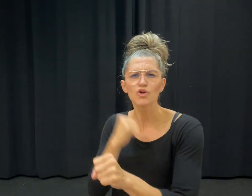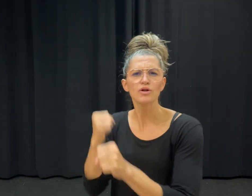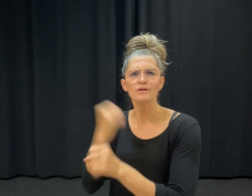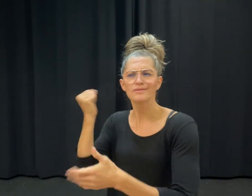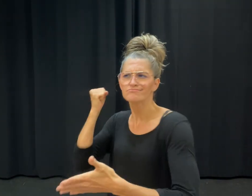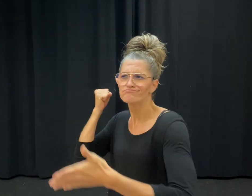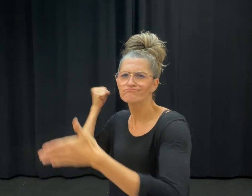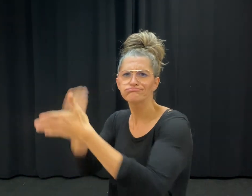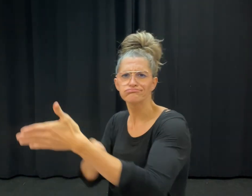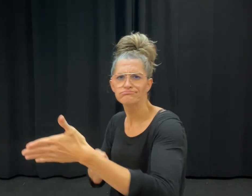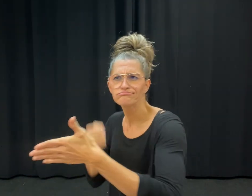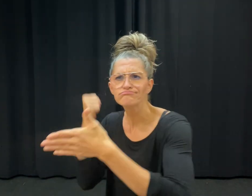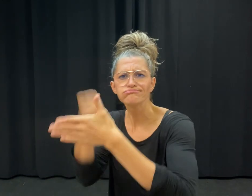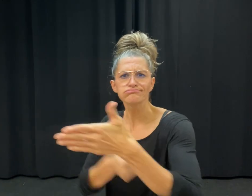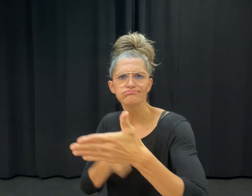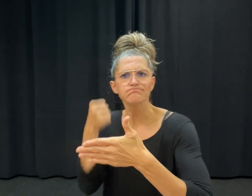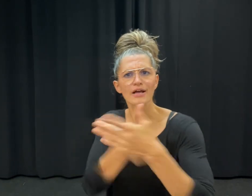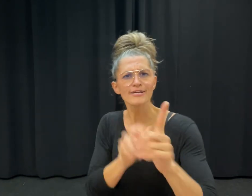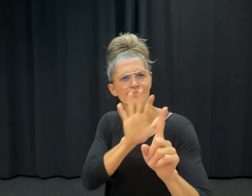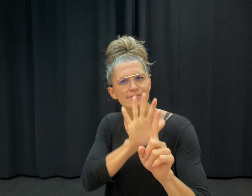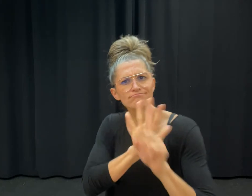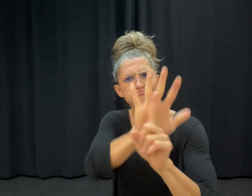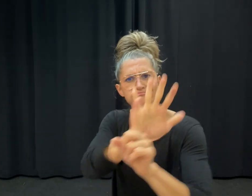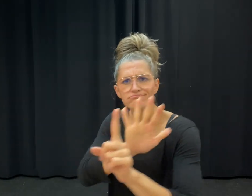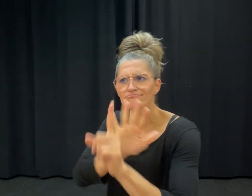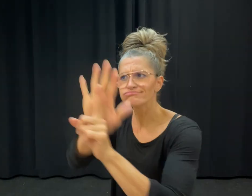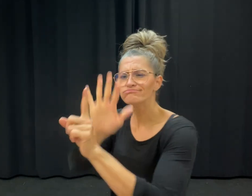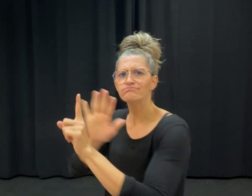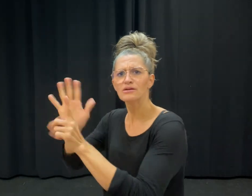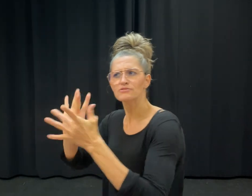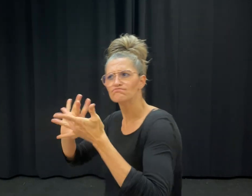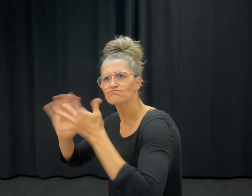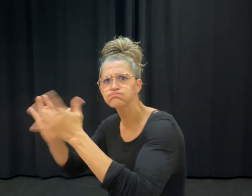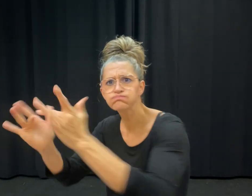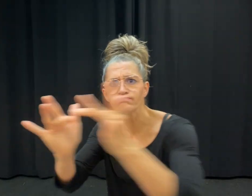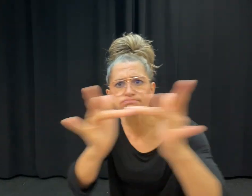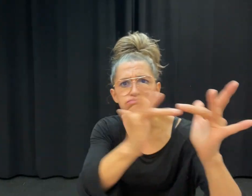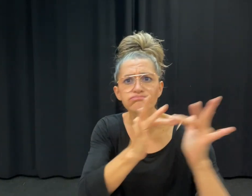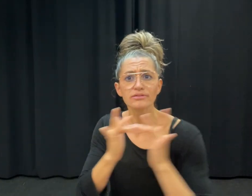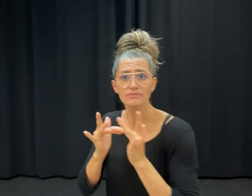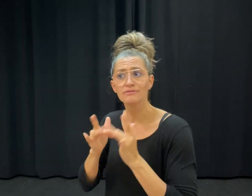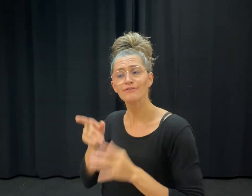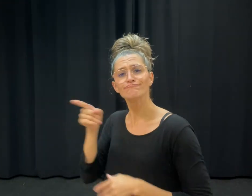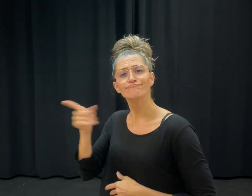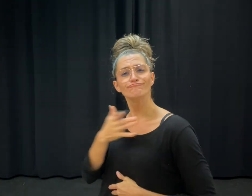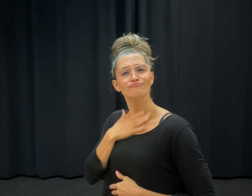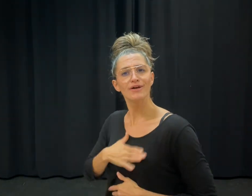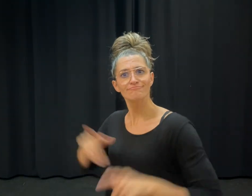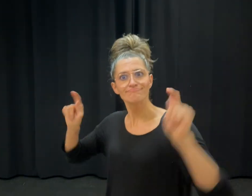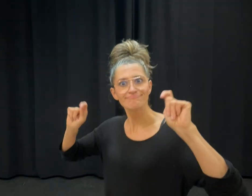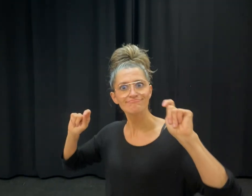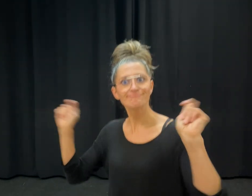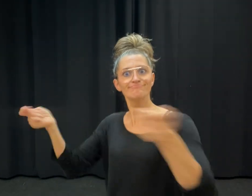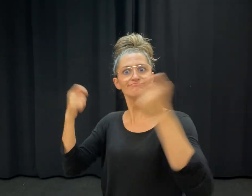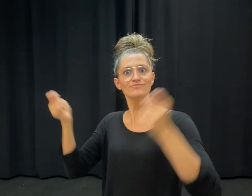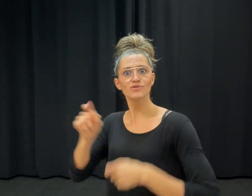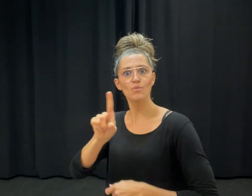lobbying and networking. To celebrate its 132nd Anniversary